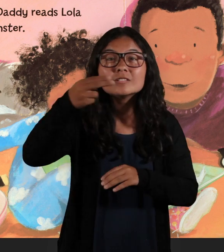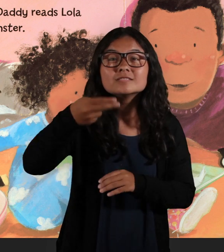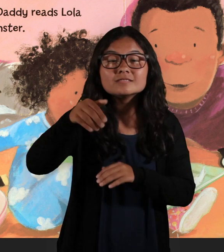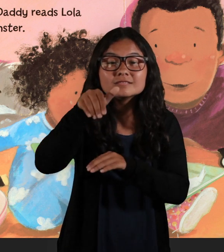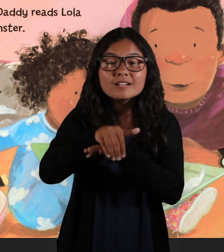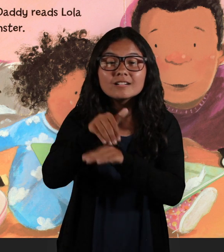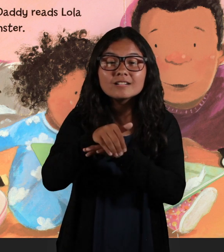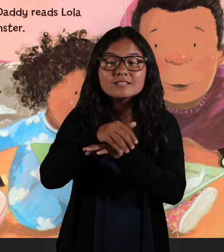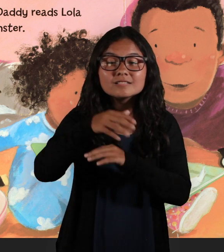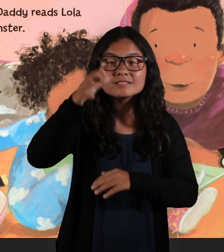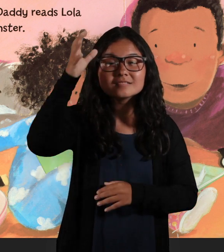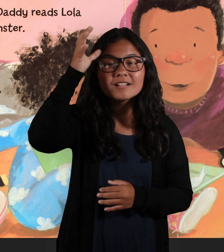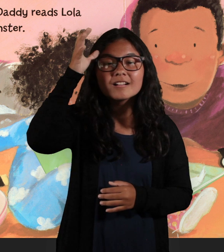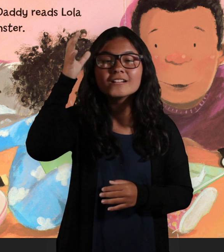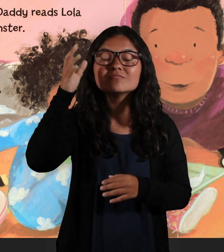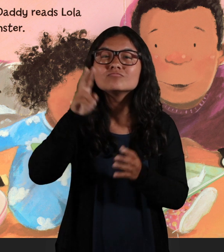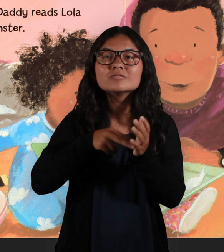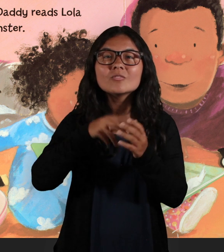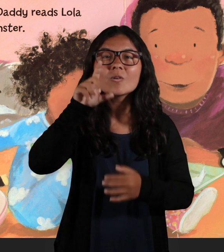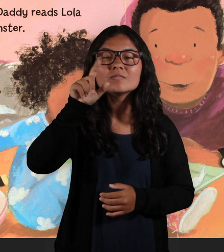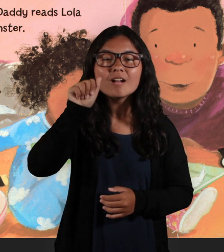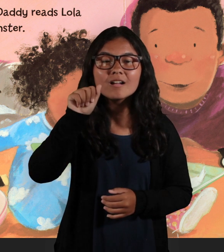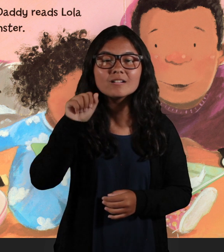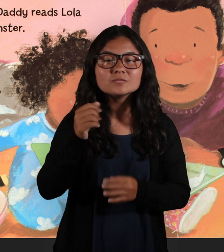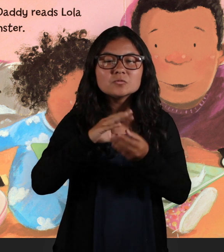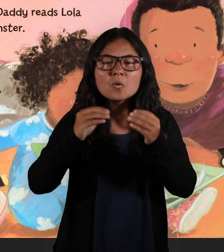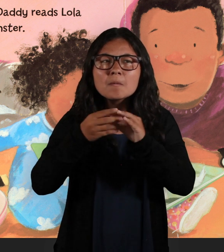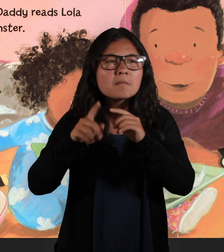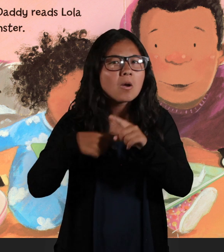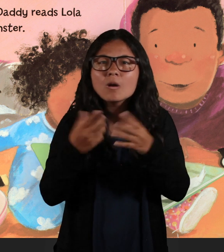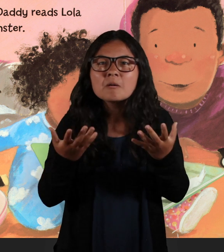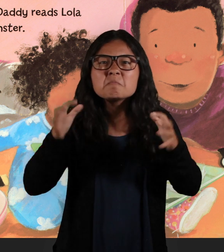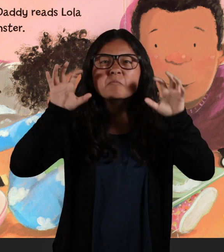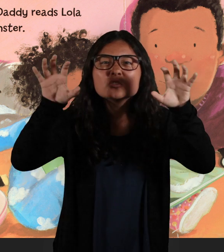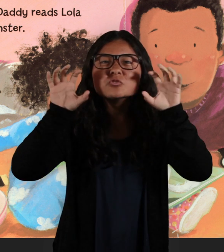On Thursday night Daddy reads Lola a story about a monster.